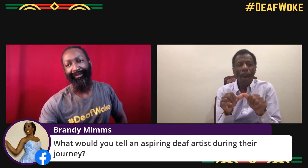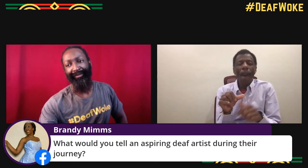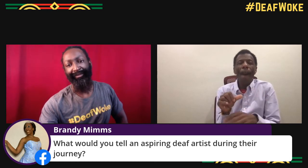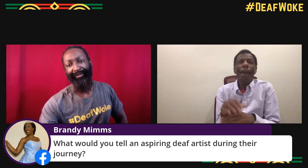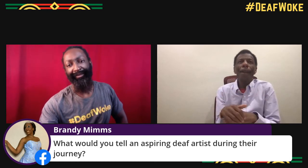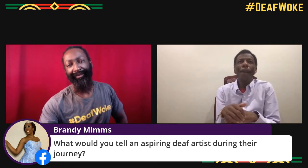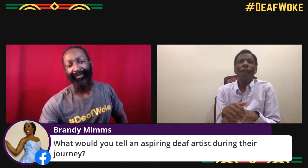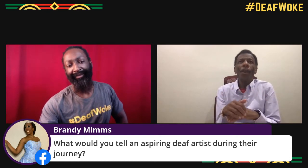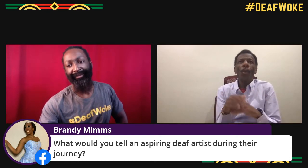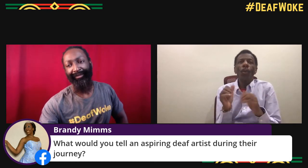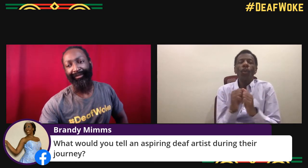You need to continue